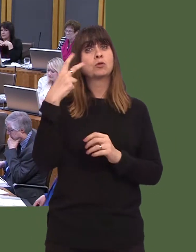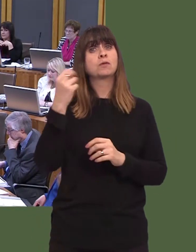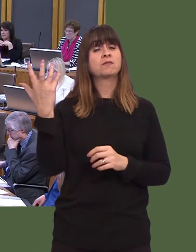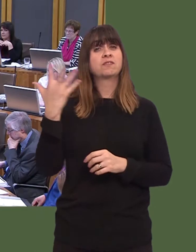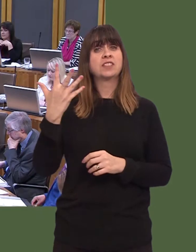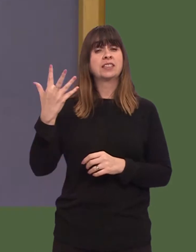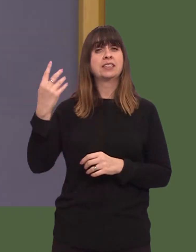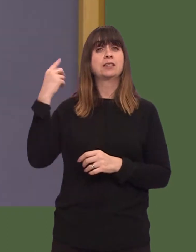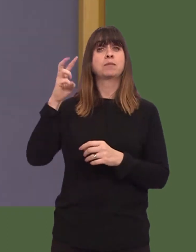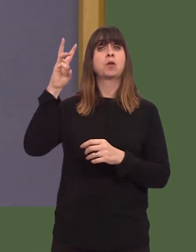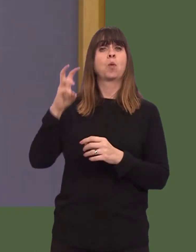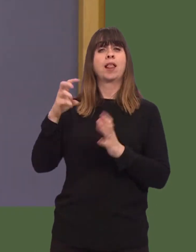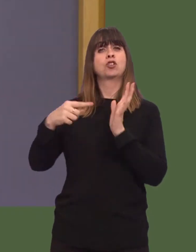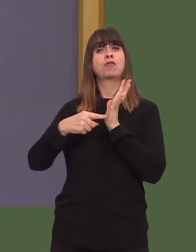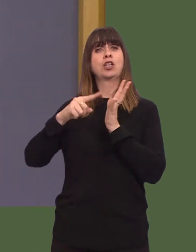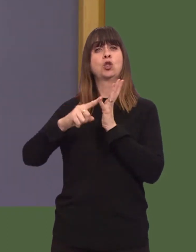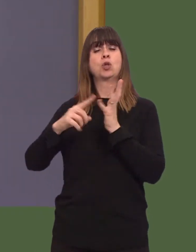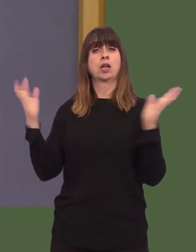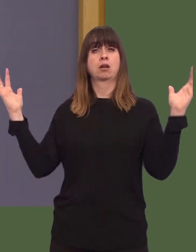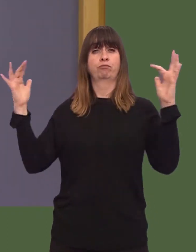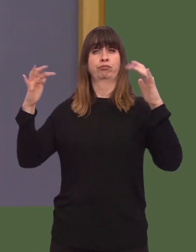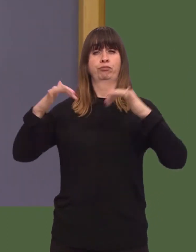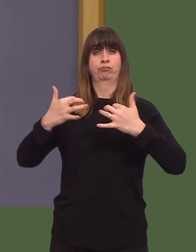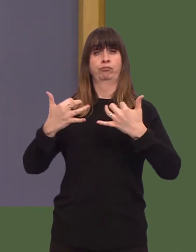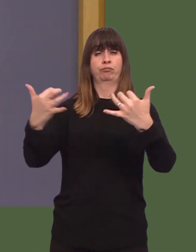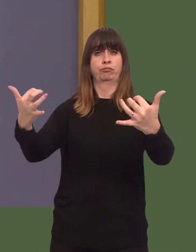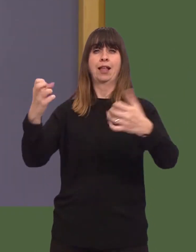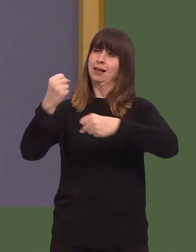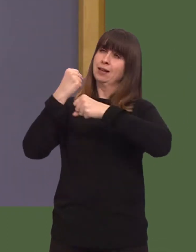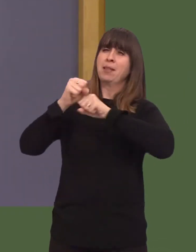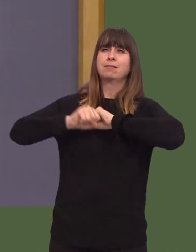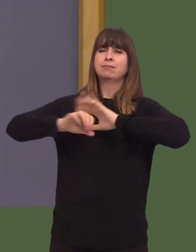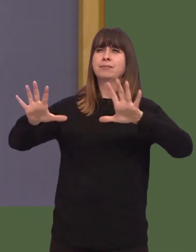Union Congress launched its excellent campaign for better jobs, closer to home, to benefit